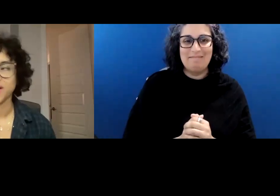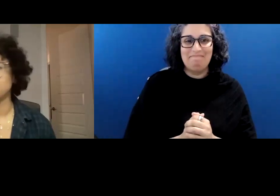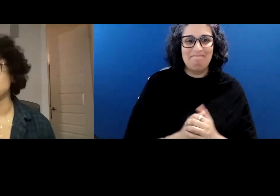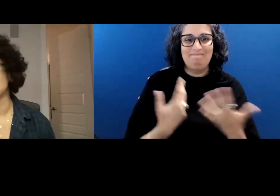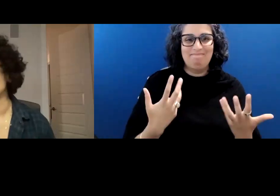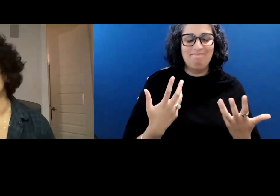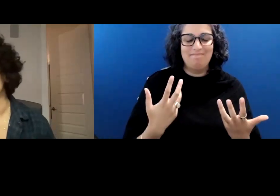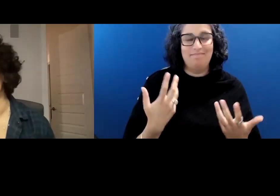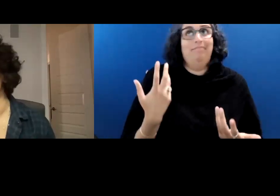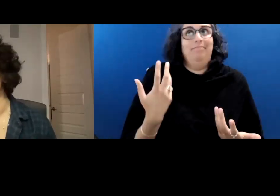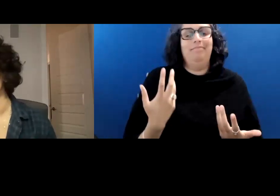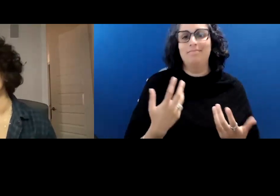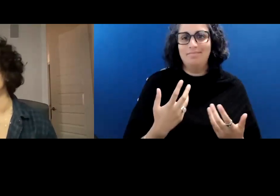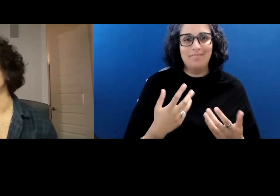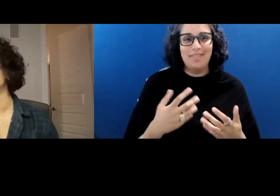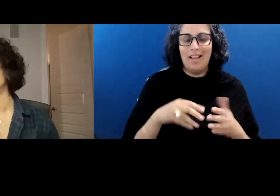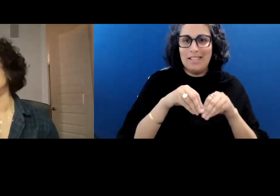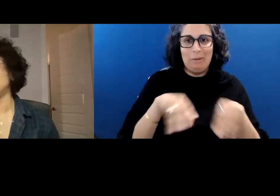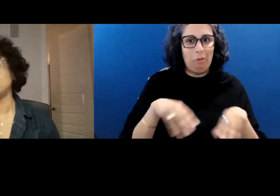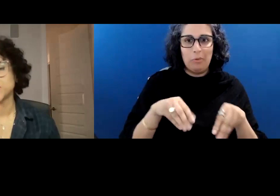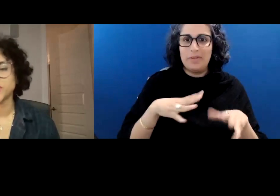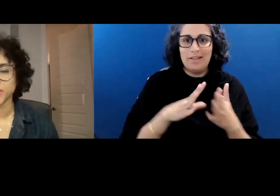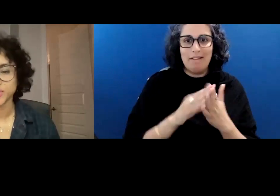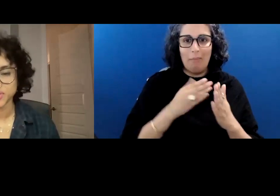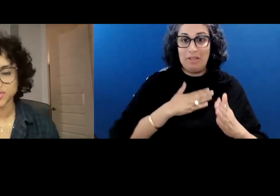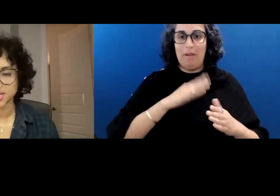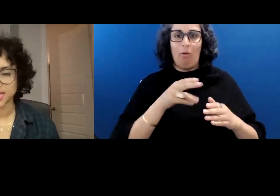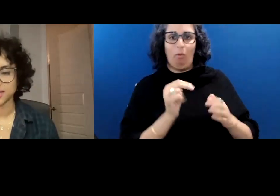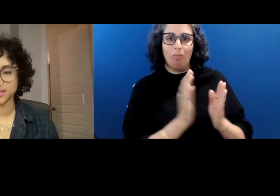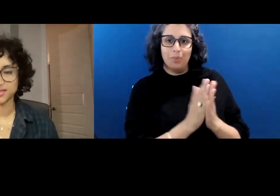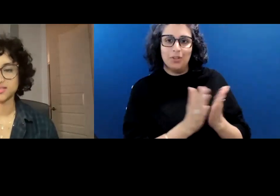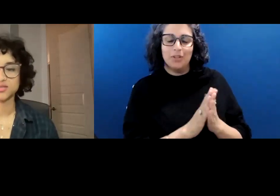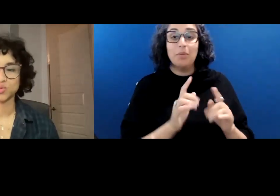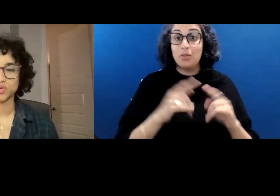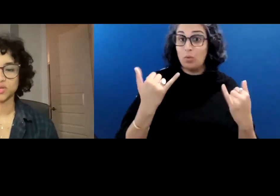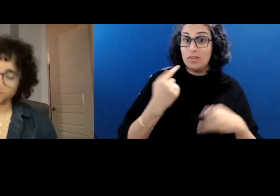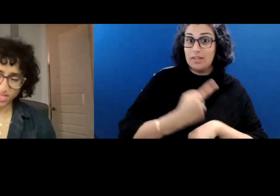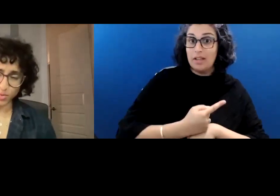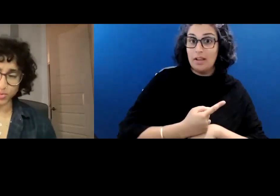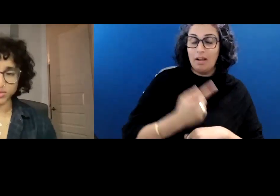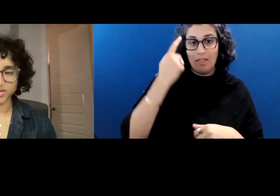Somehow I just keep losing copies of my books, so I thought what I would do tonight is read